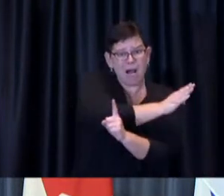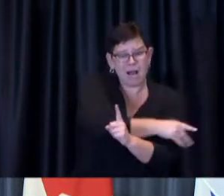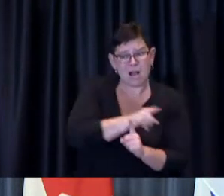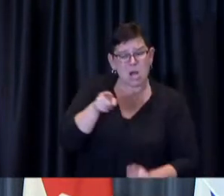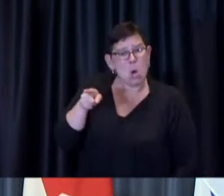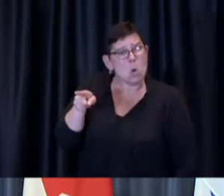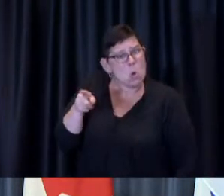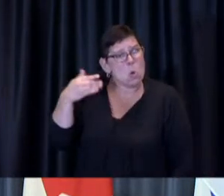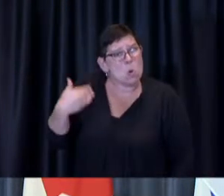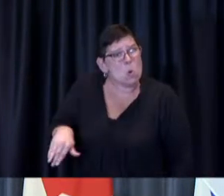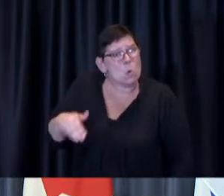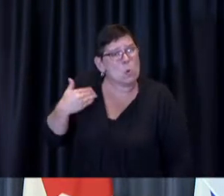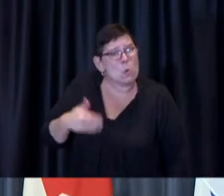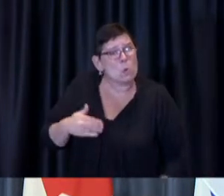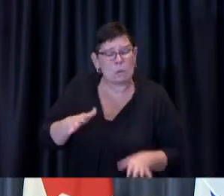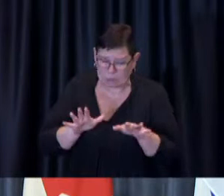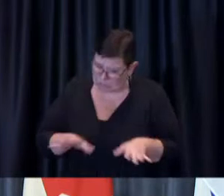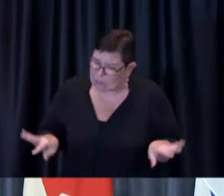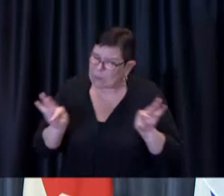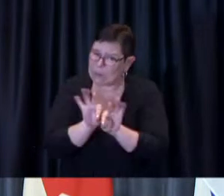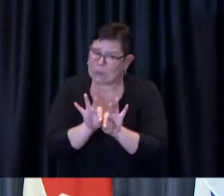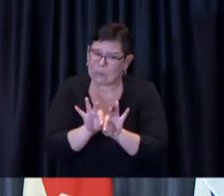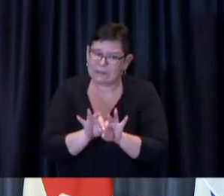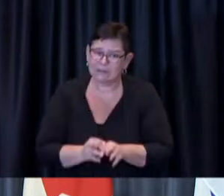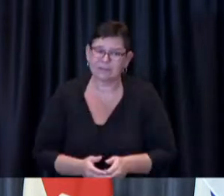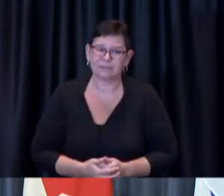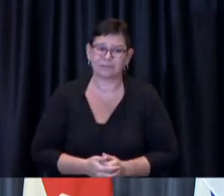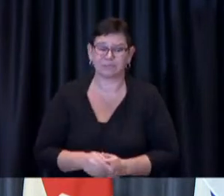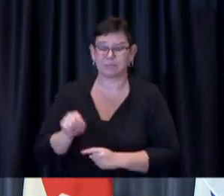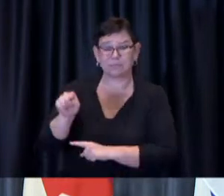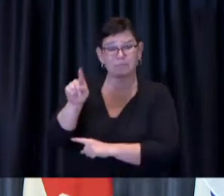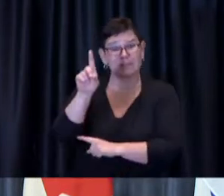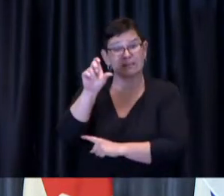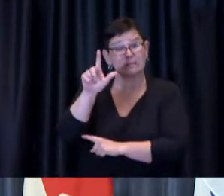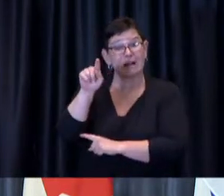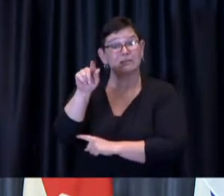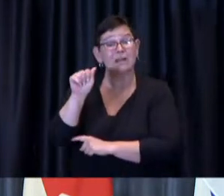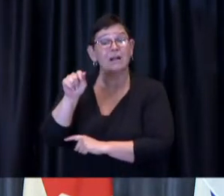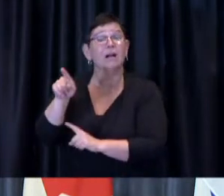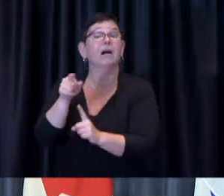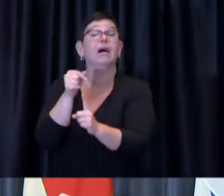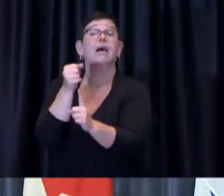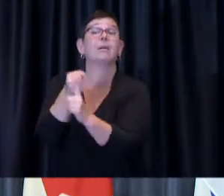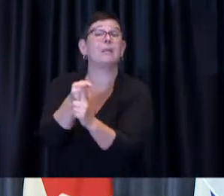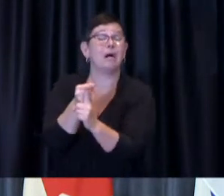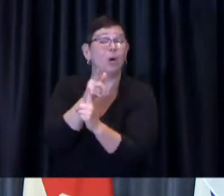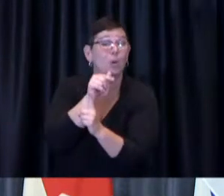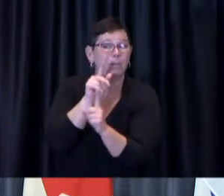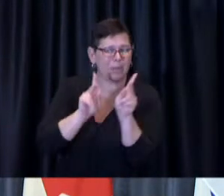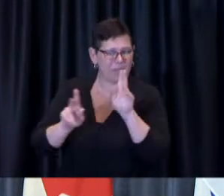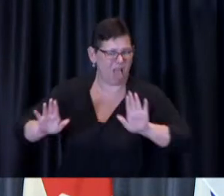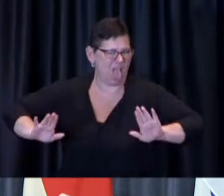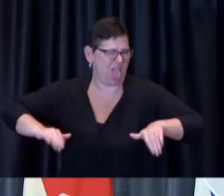It is infecting the unvaccinated with an ease that worries me as a doctor.